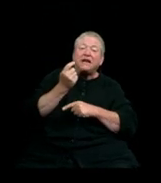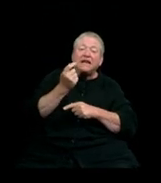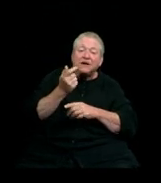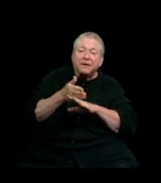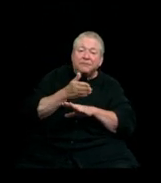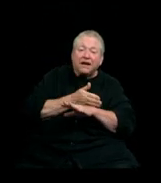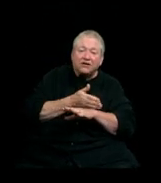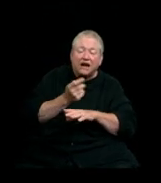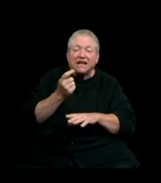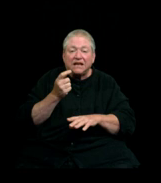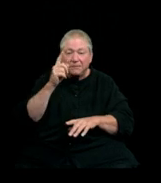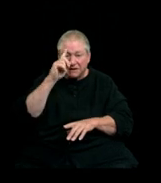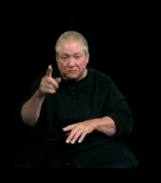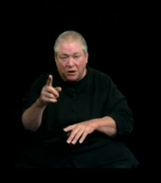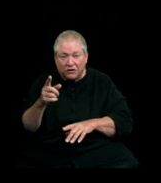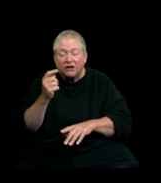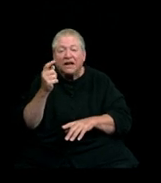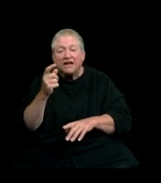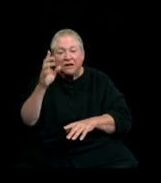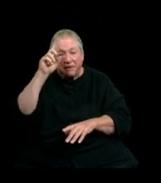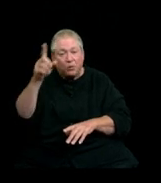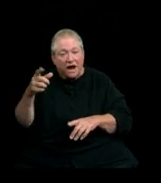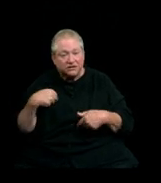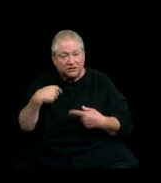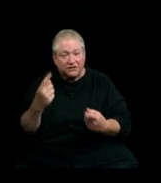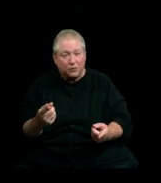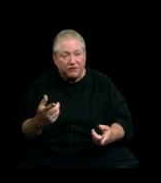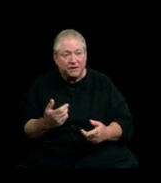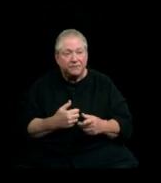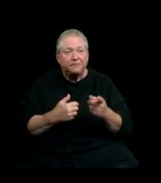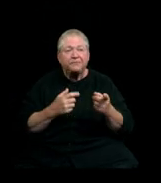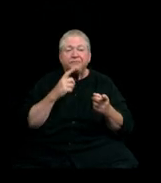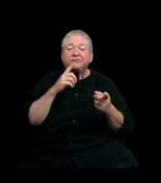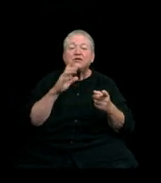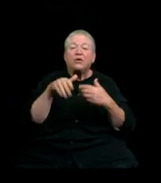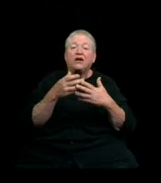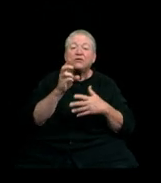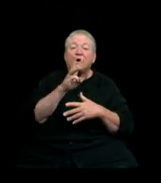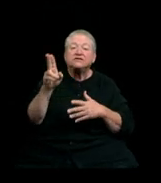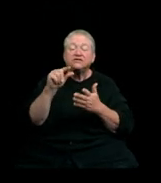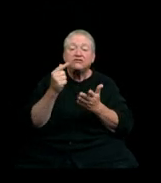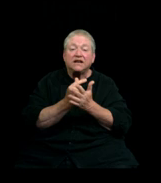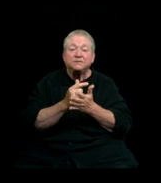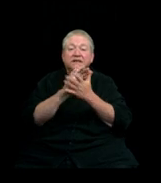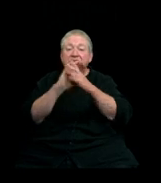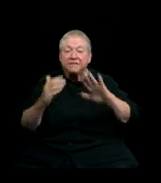and a little wiser than we have been. To all the Western graduates, much peace, much love. Go out there, make us proud.